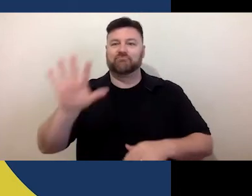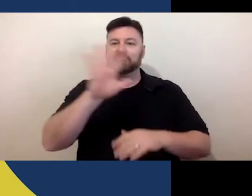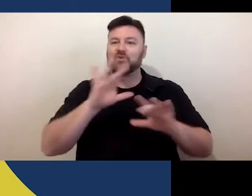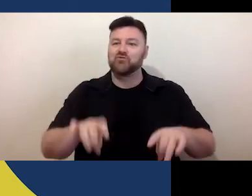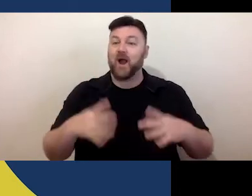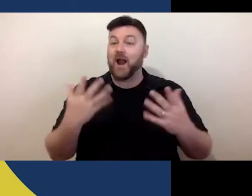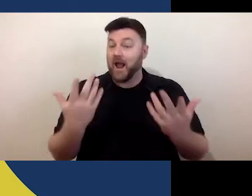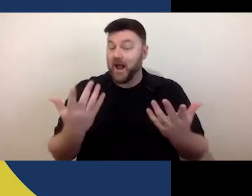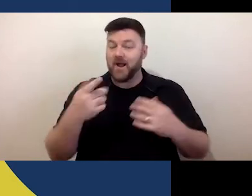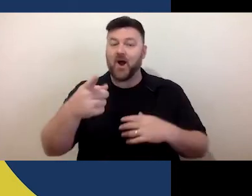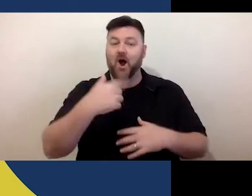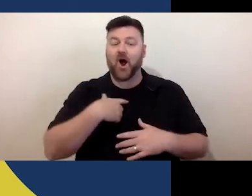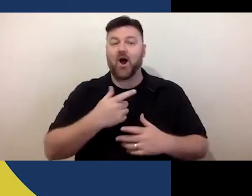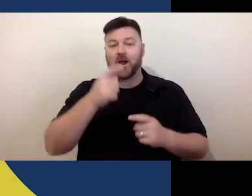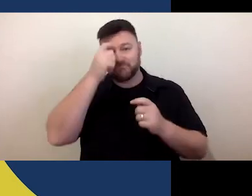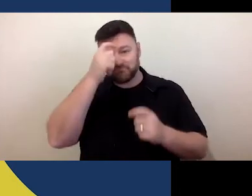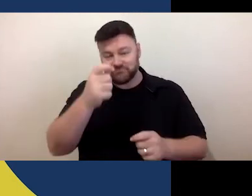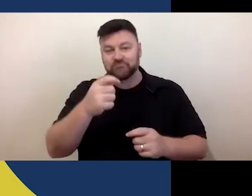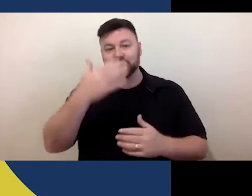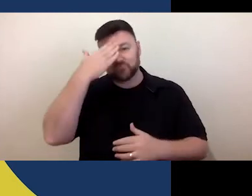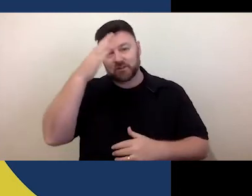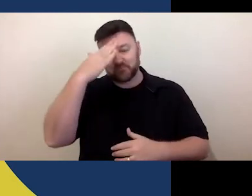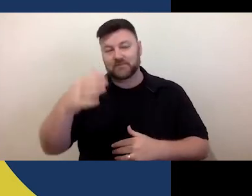and pay my respects to the Gadigal people of the Eora nation, the